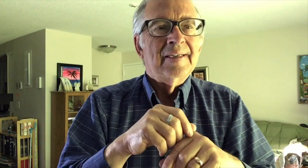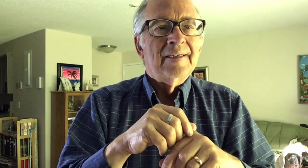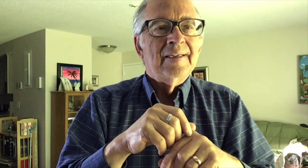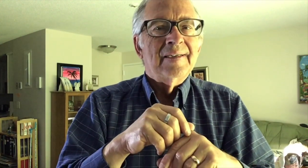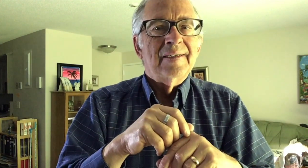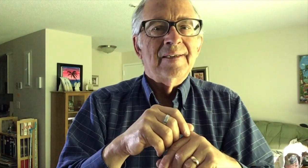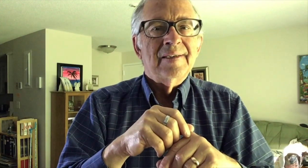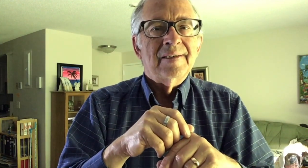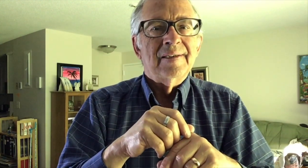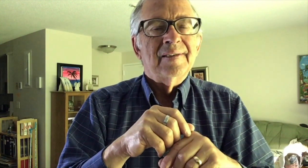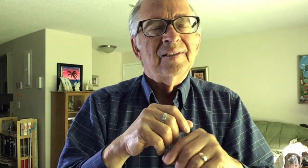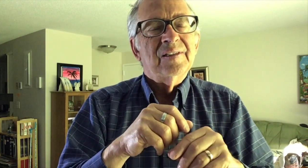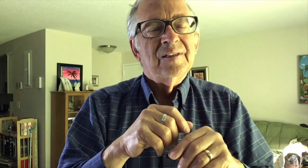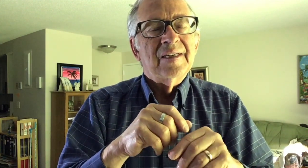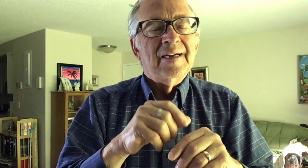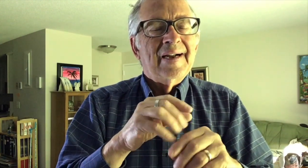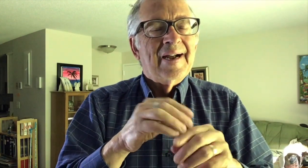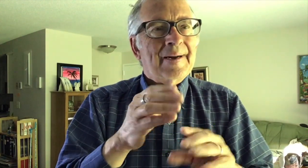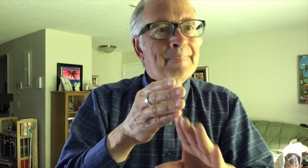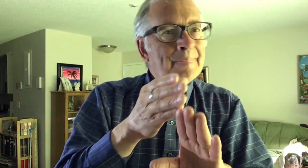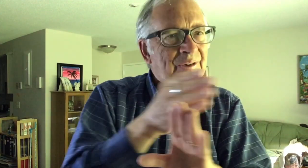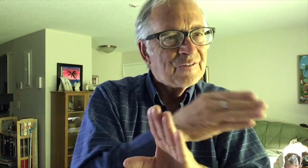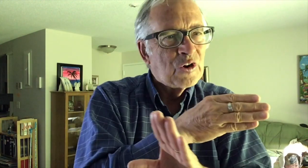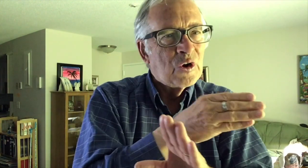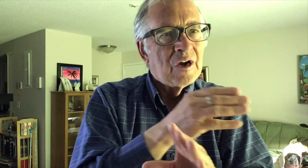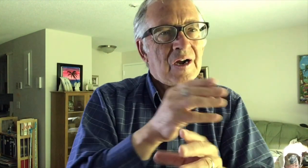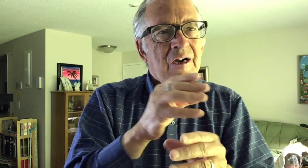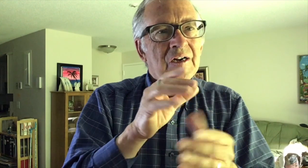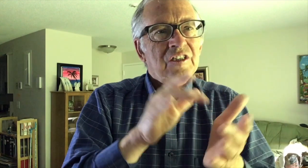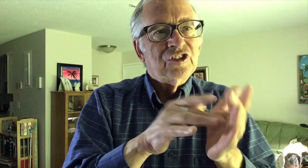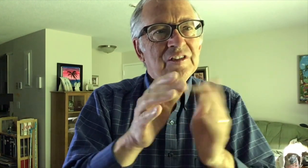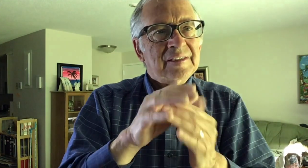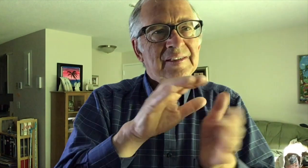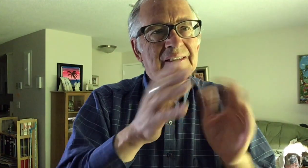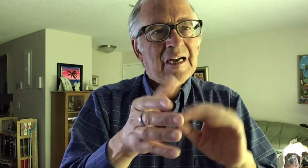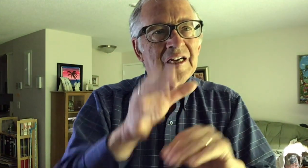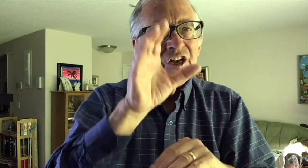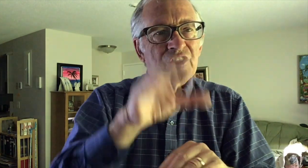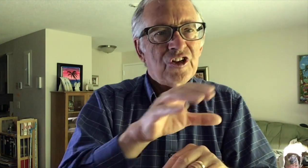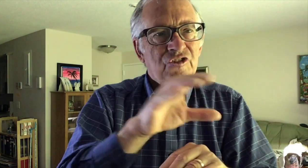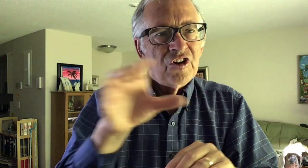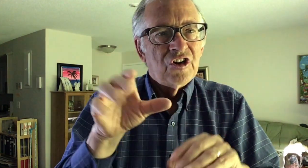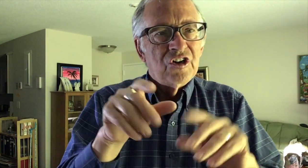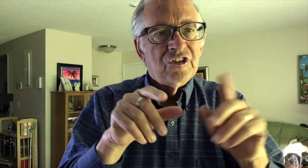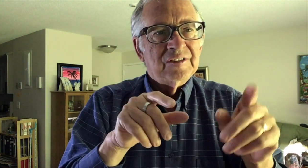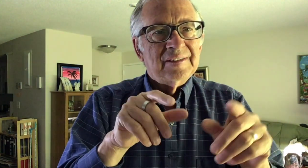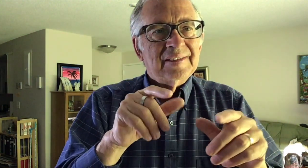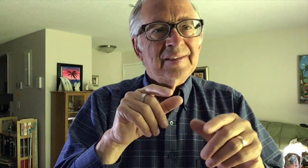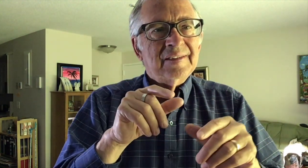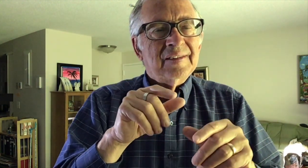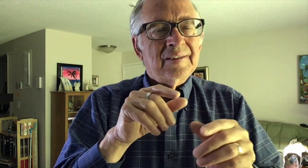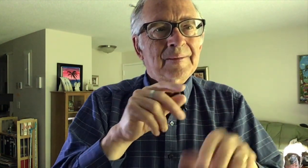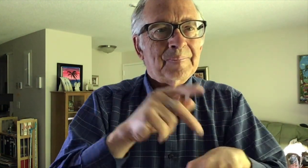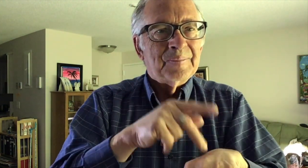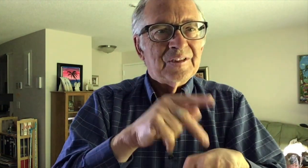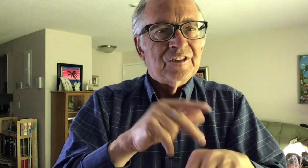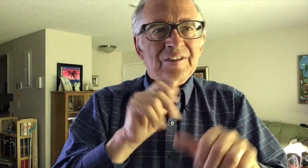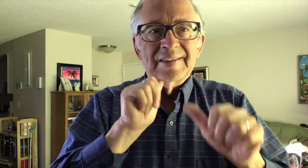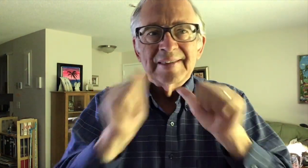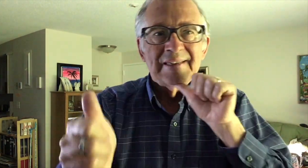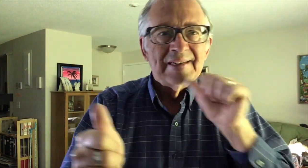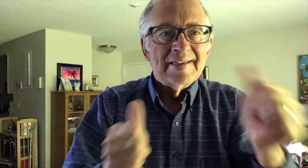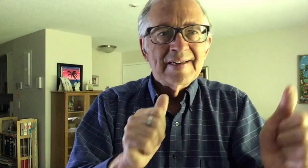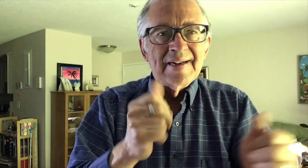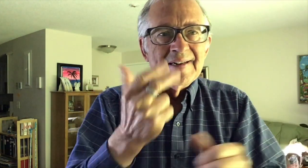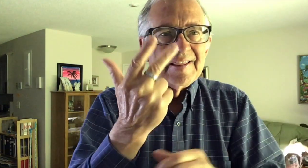Peter replies three times, "Yes, Lord, I love you." This is because before Jesus died on the cross,